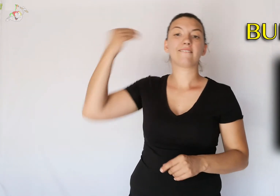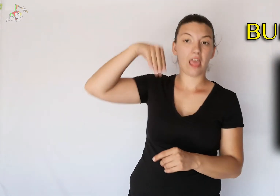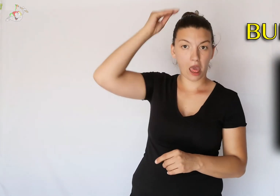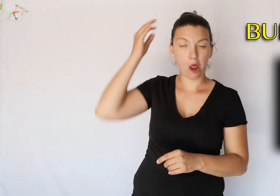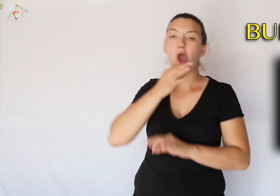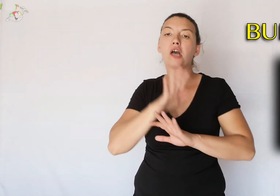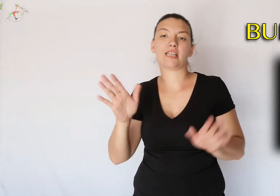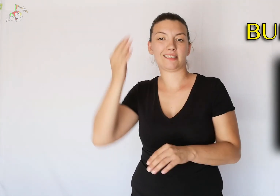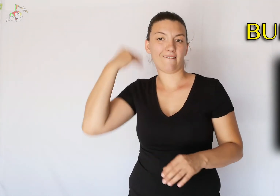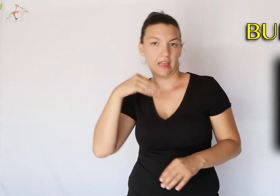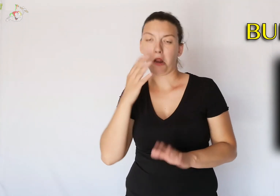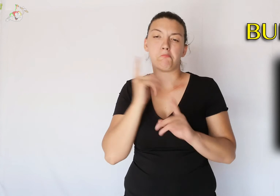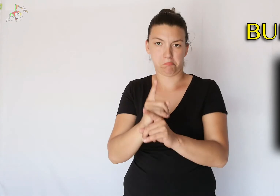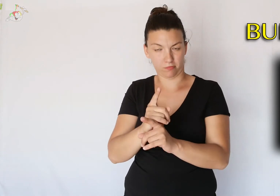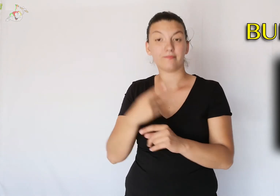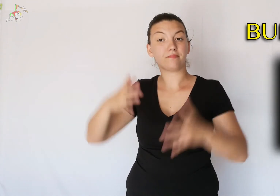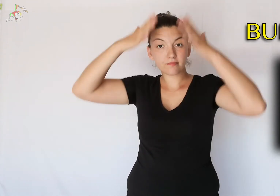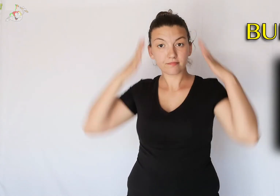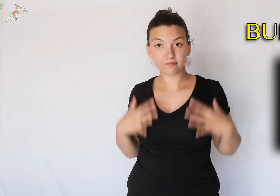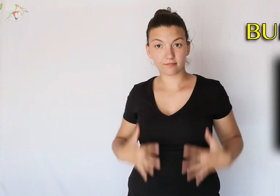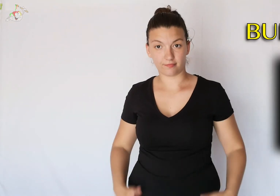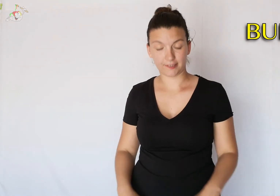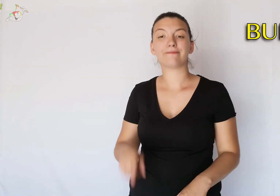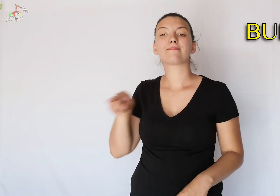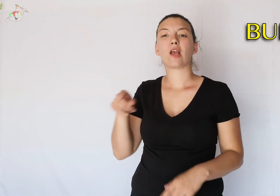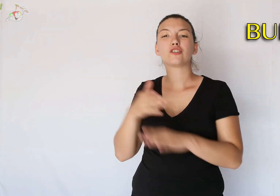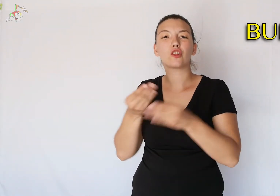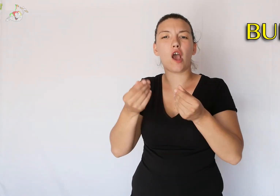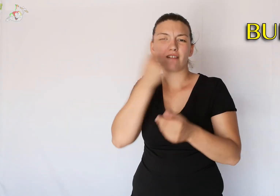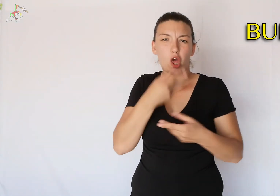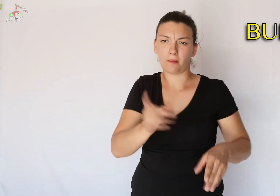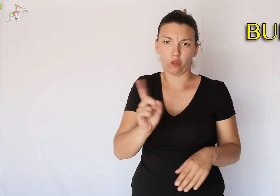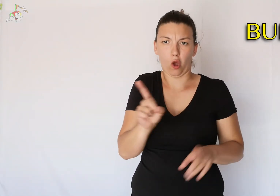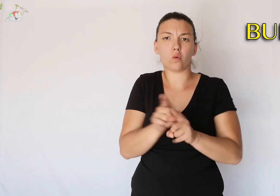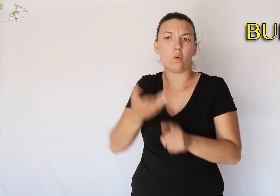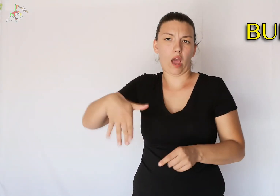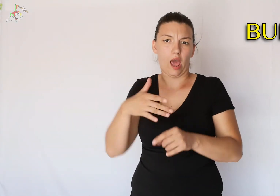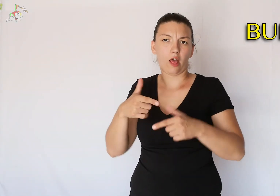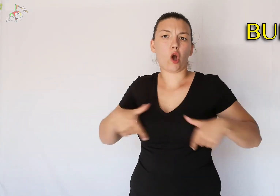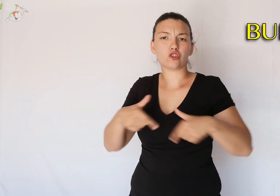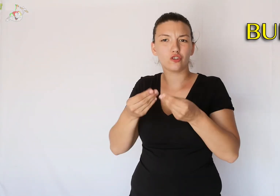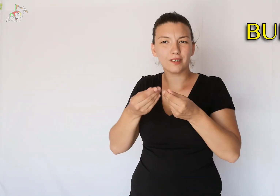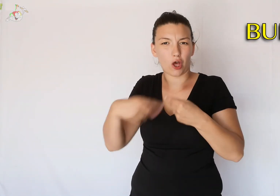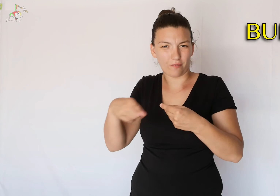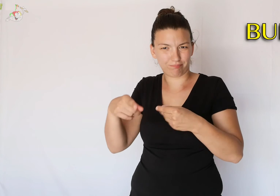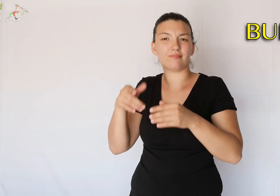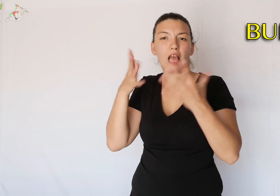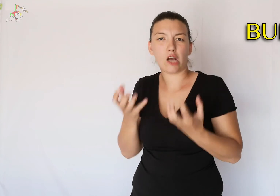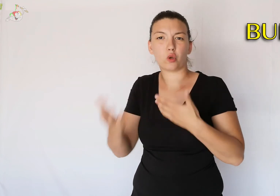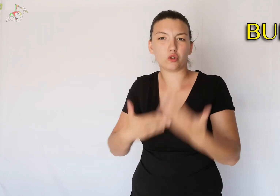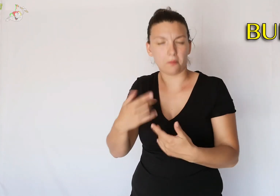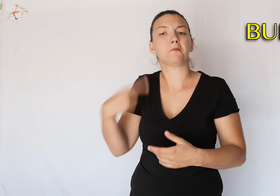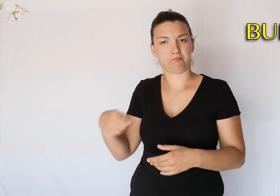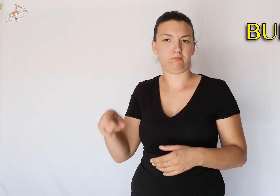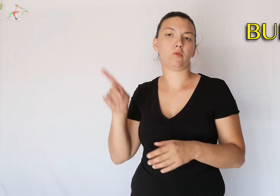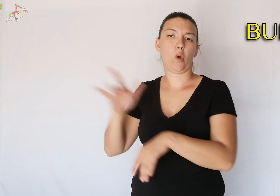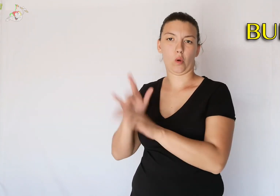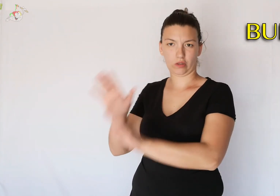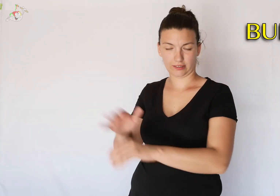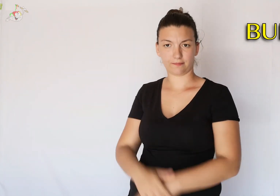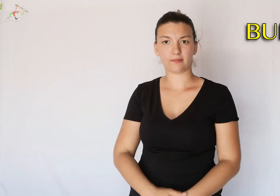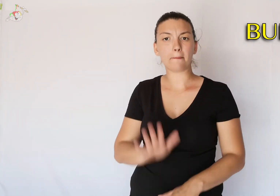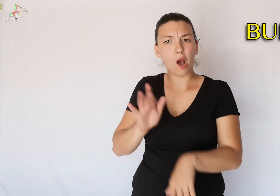It can be with or without a veil. The fabric is similar to normal swimwear.